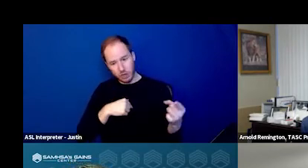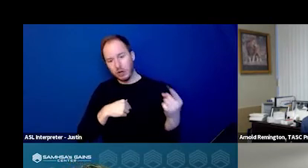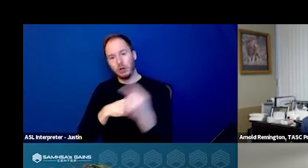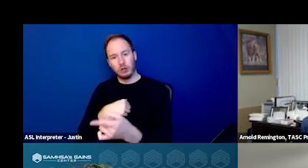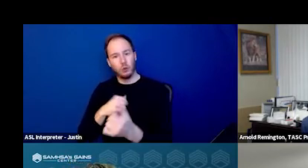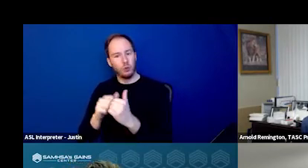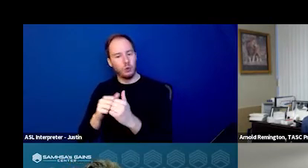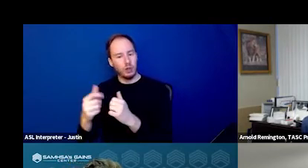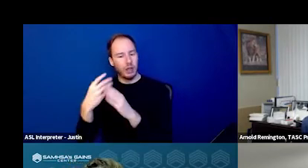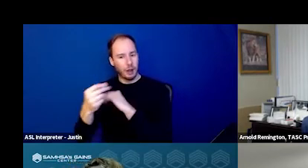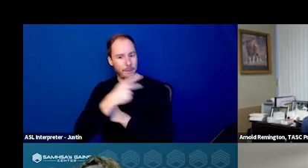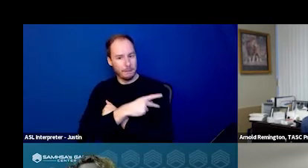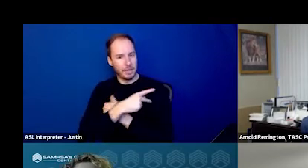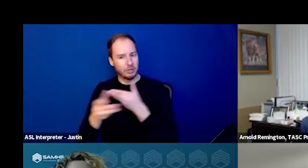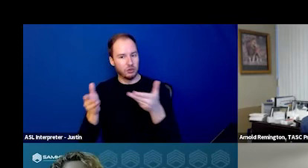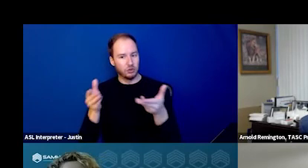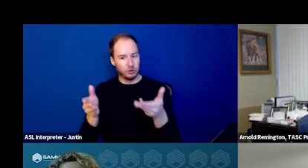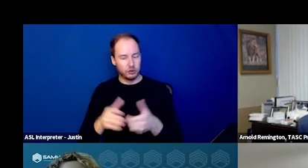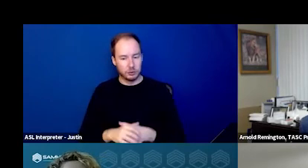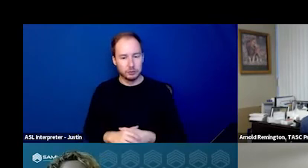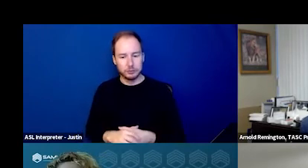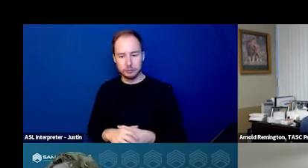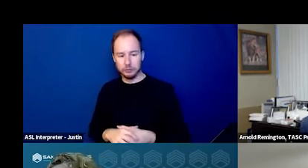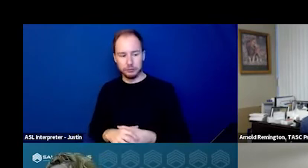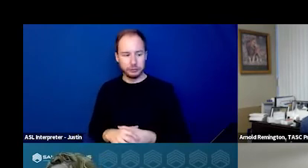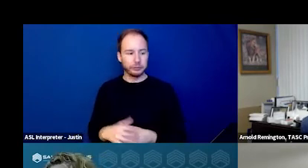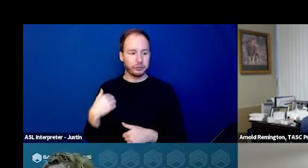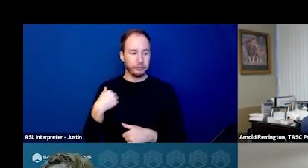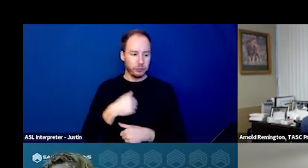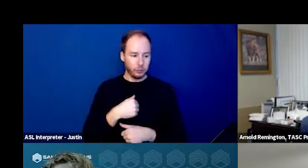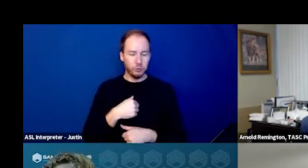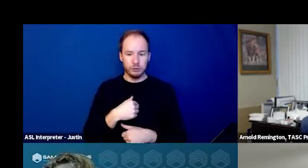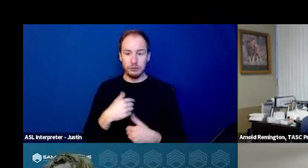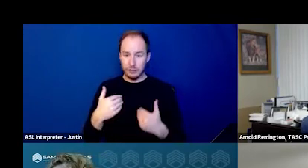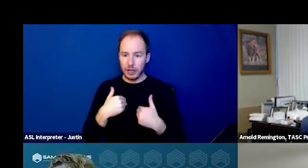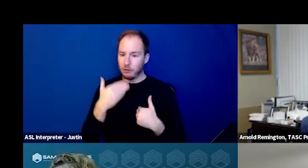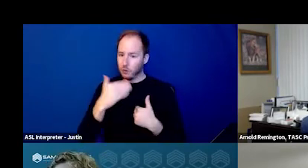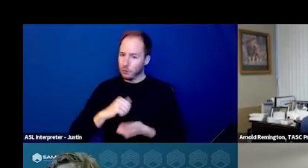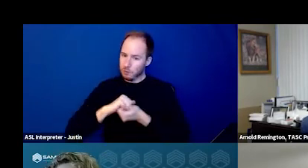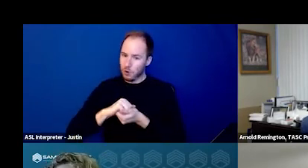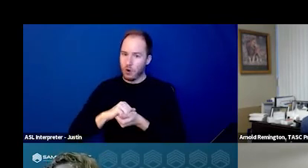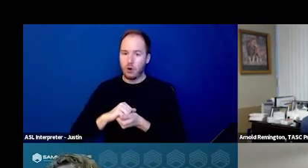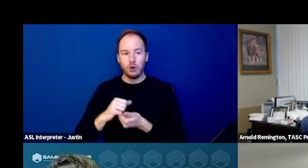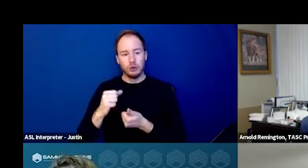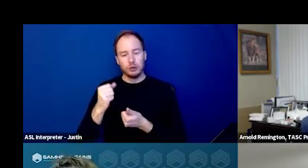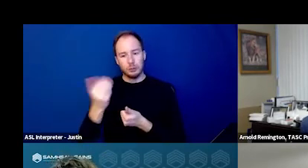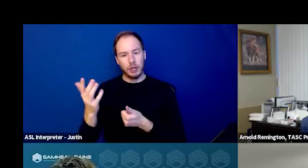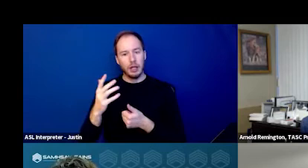with outpatient services. We have really strong partnerships with outpatient providers across our city.